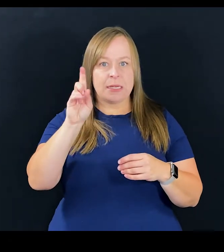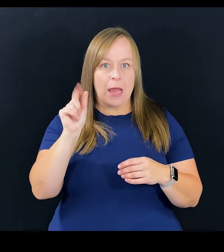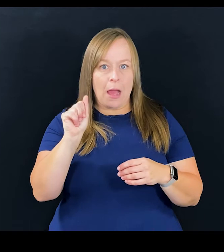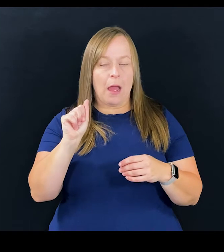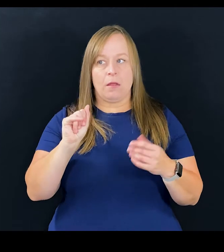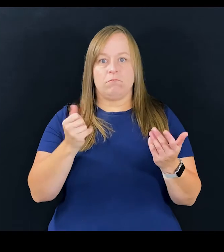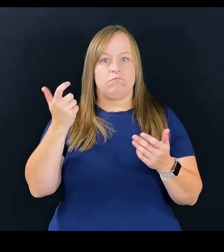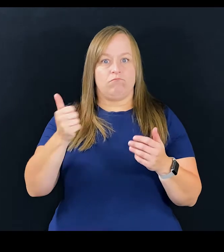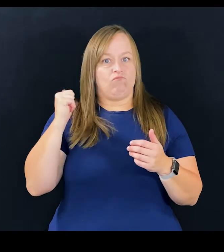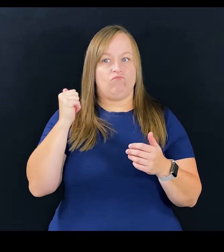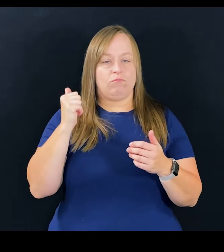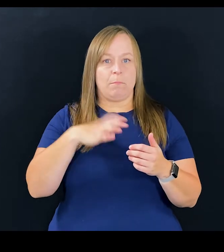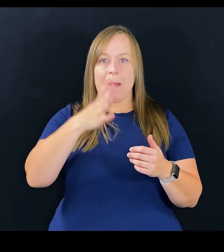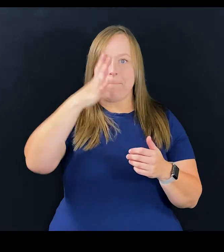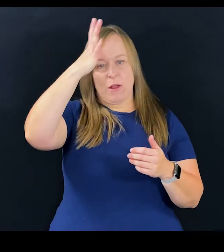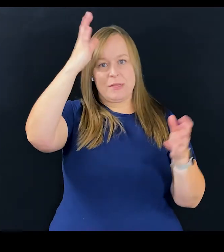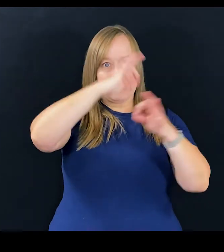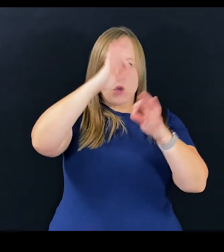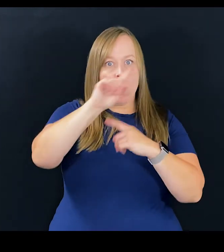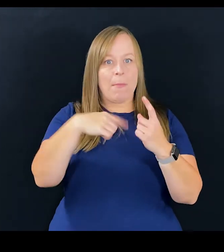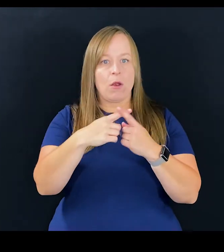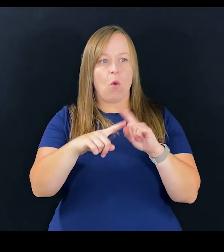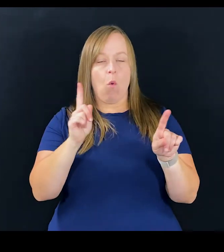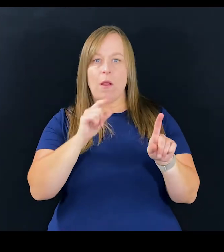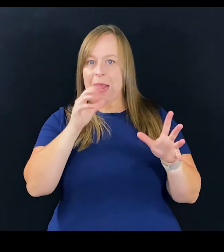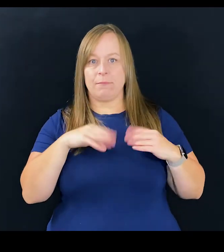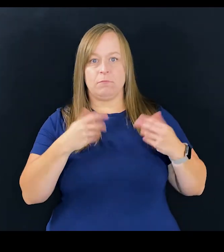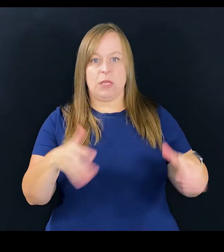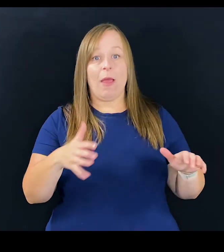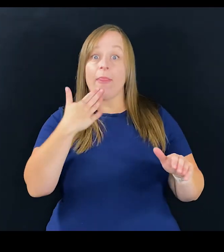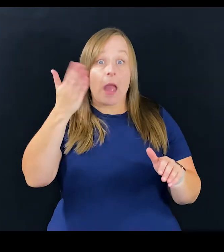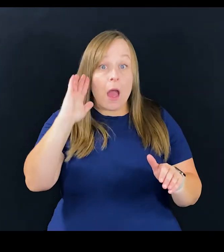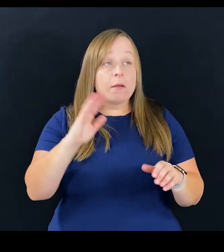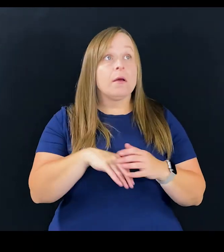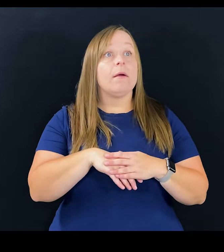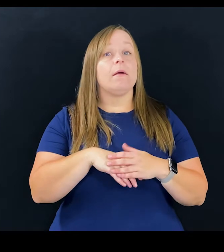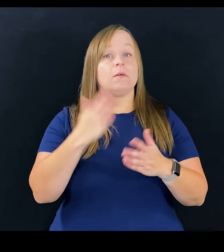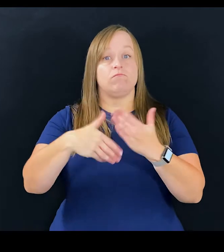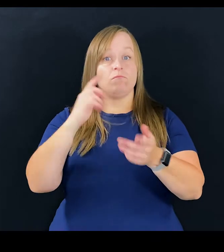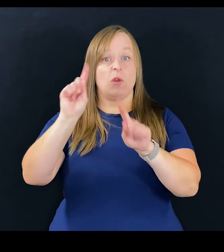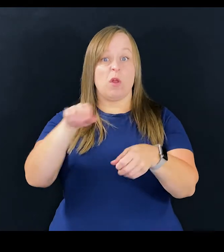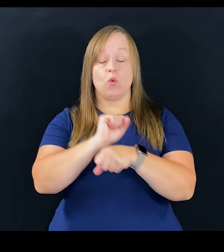My parents either didn't know about it or didn't accept it, thank goodness, and then I went off to work.